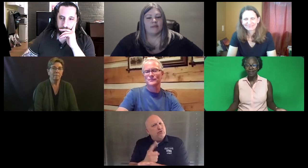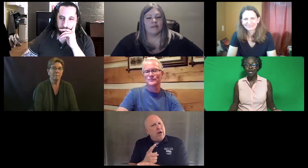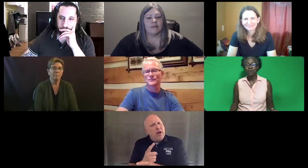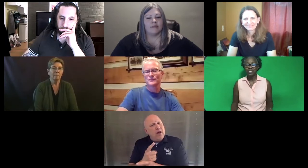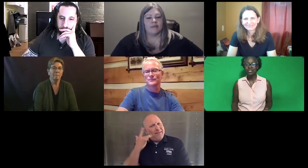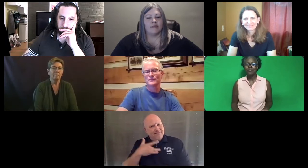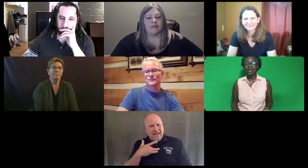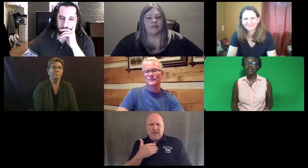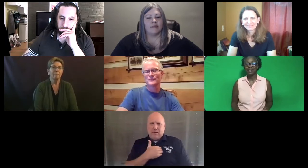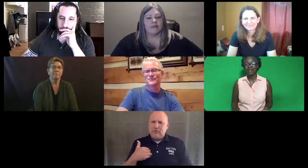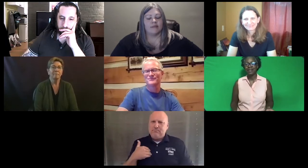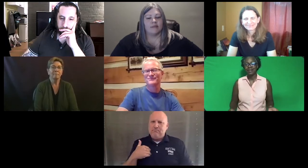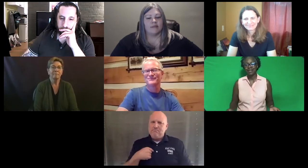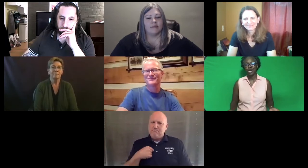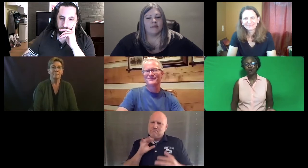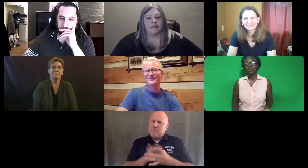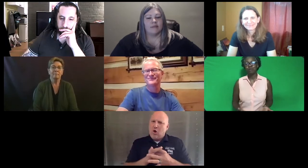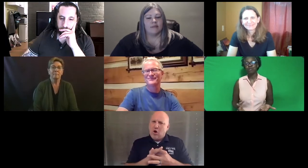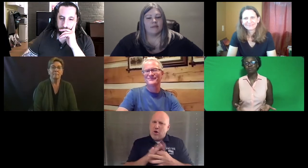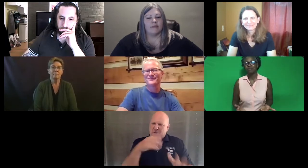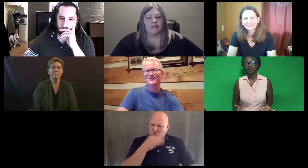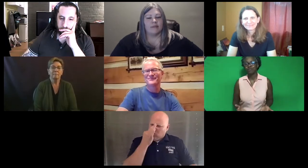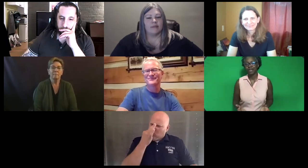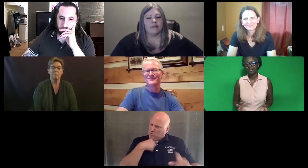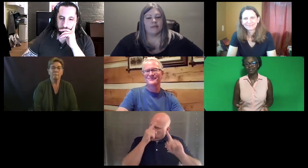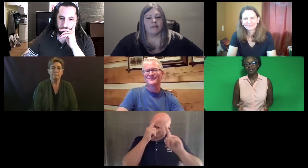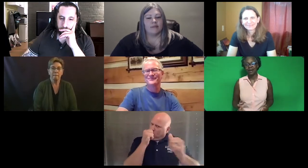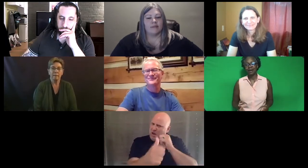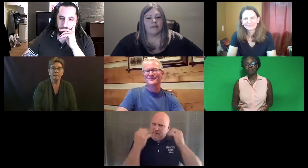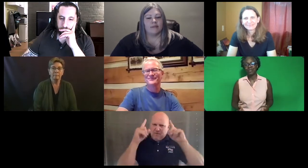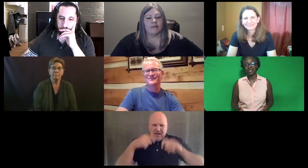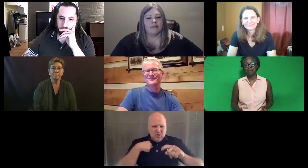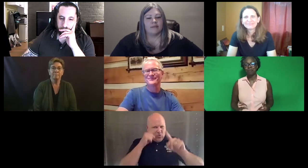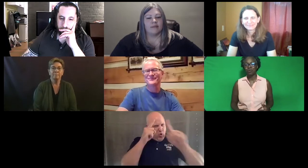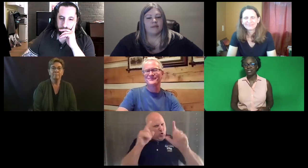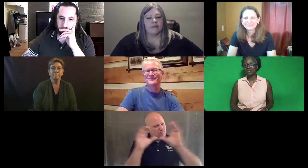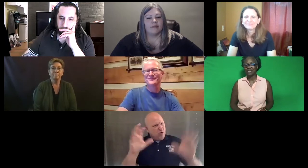But just the fact that it encouraged people to be motivated and that people then set the